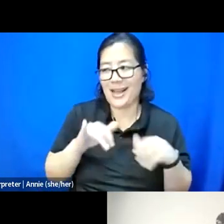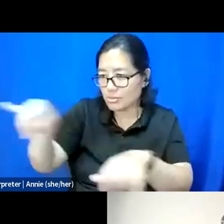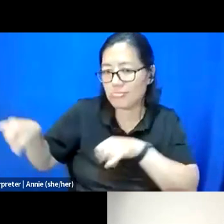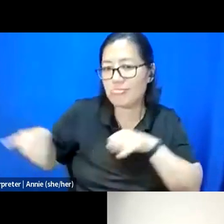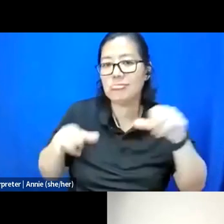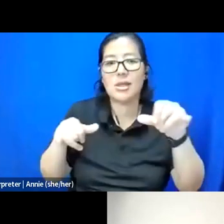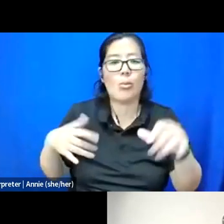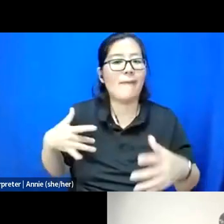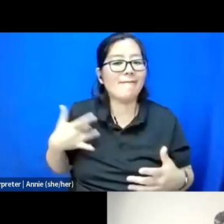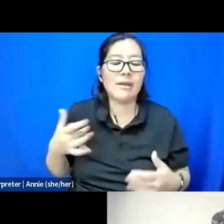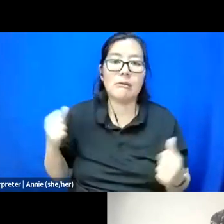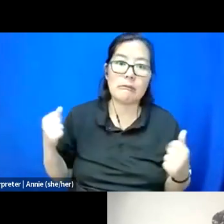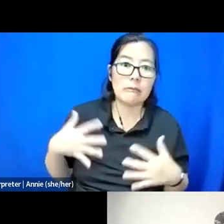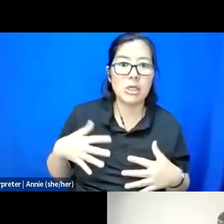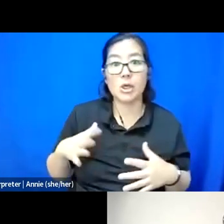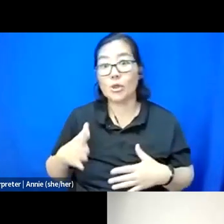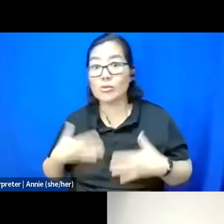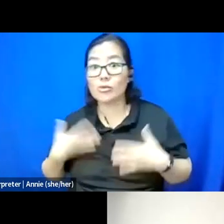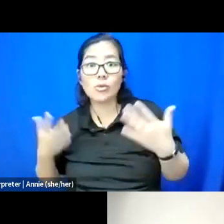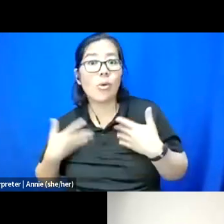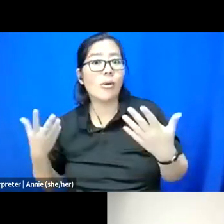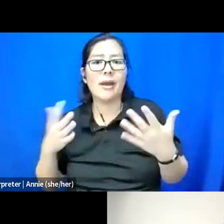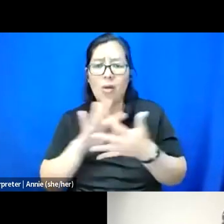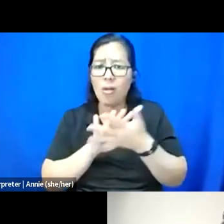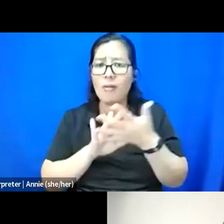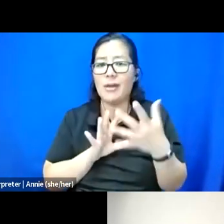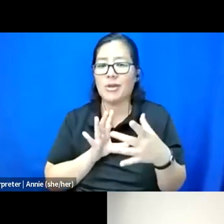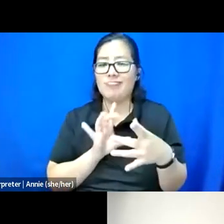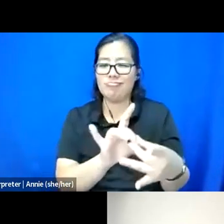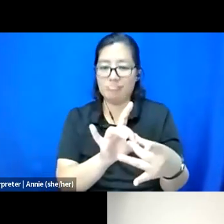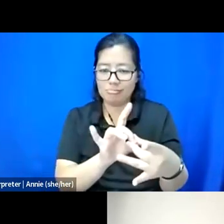And yeah, that's scholar activism for me.